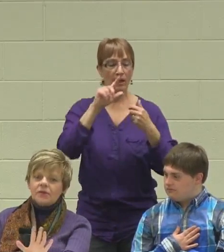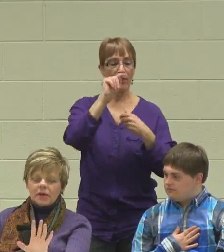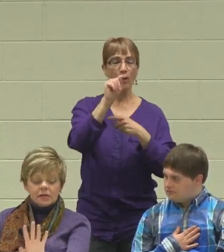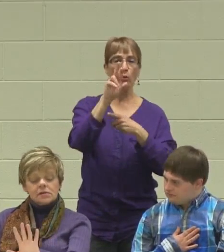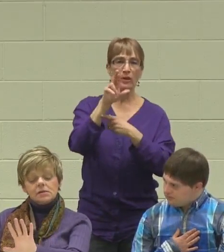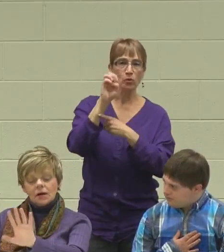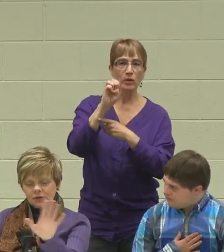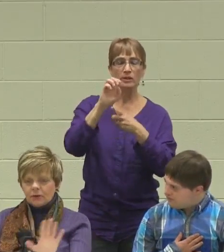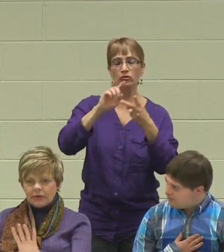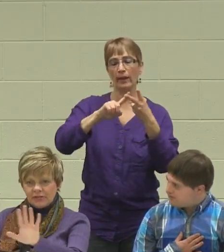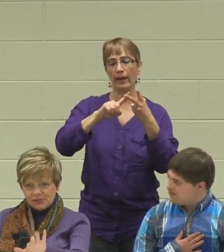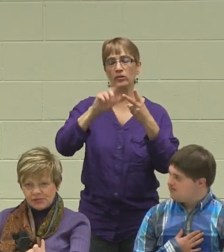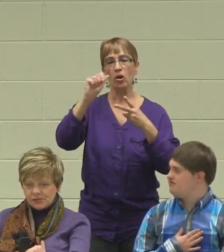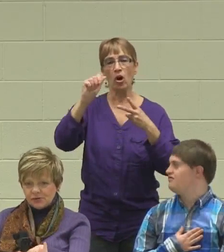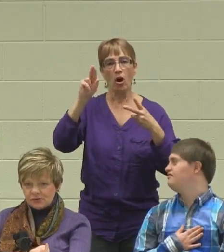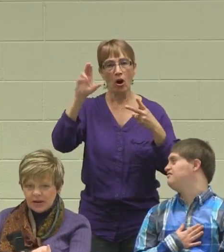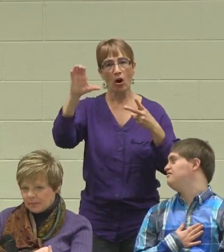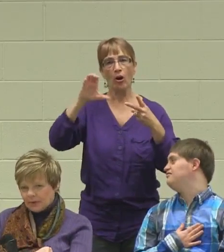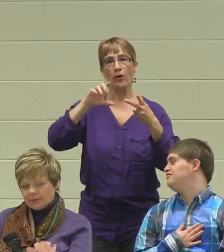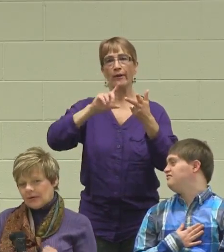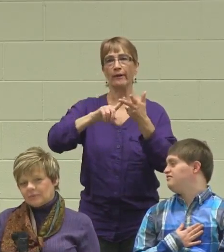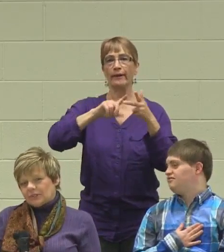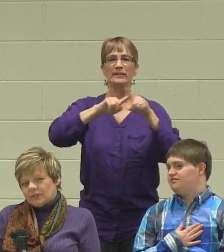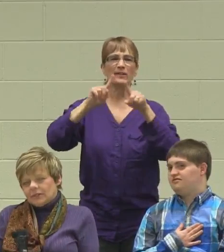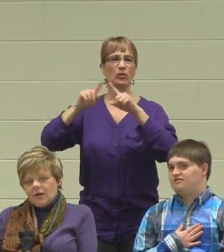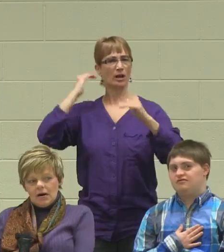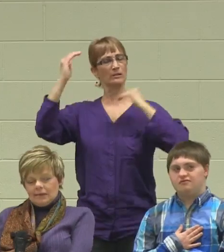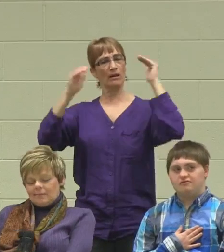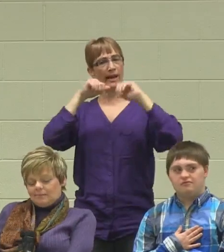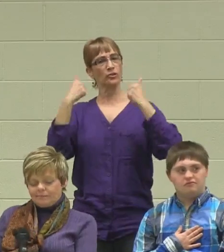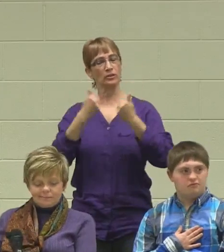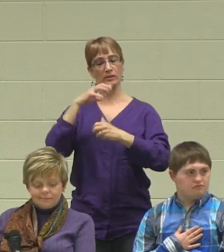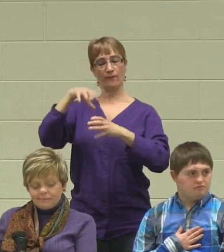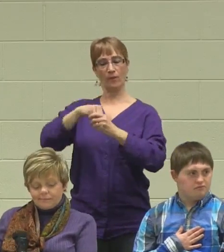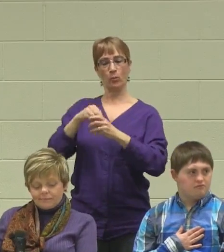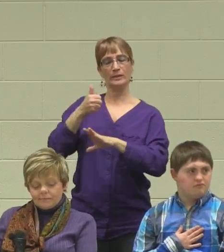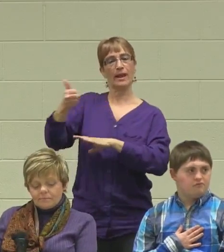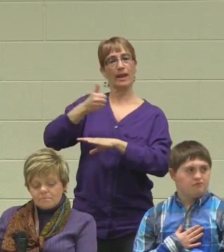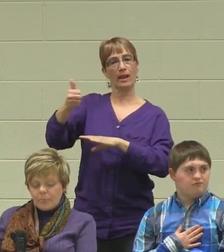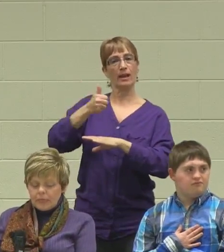all the adult agencies that do day programs.